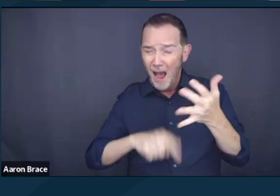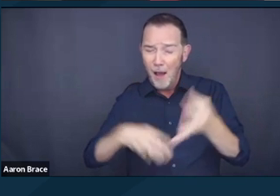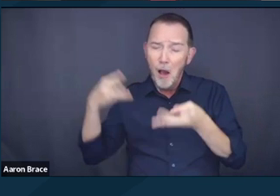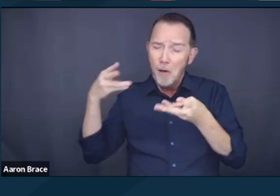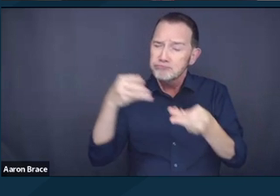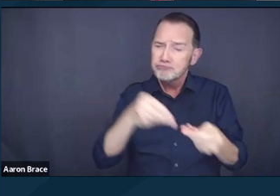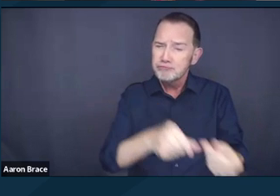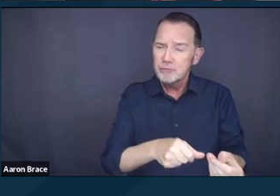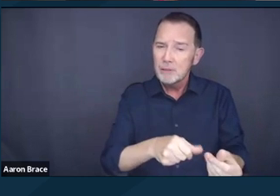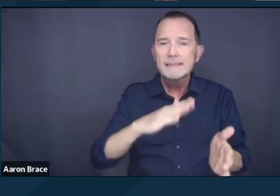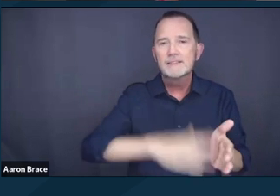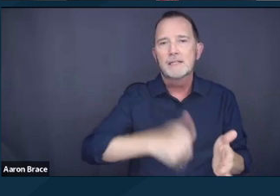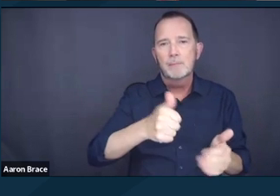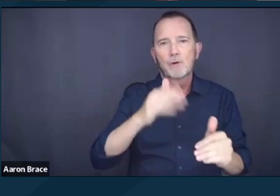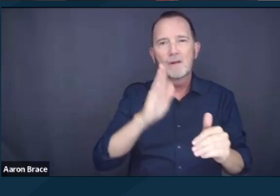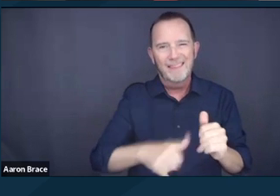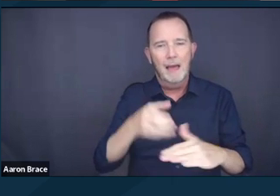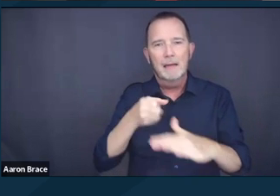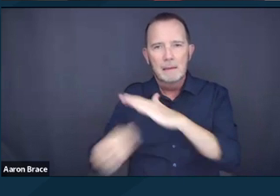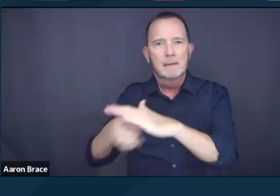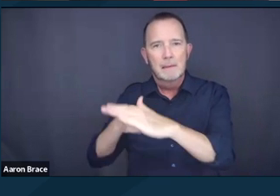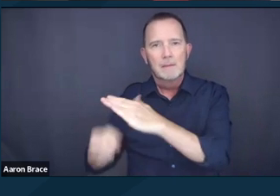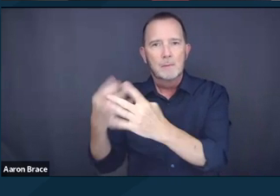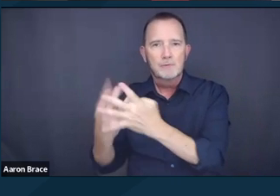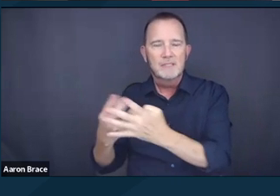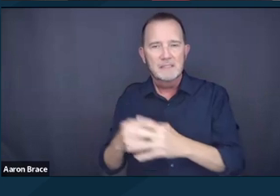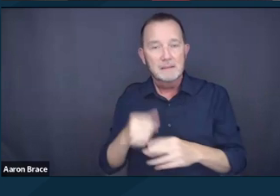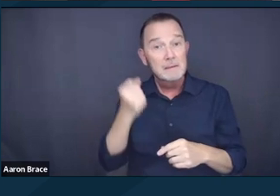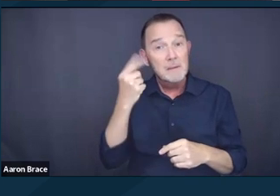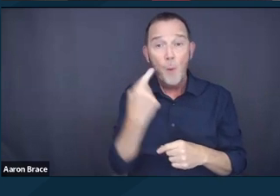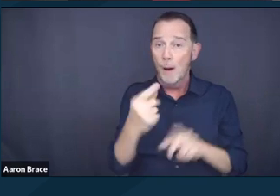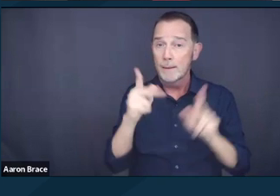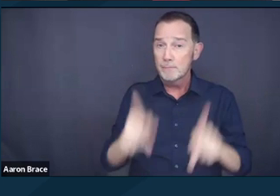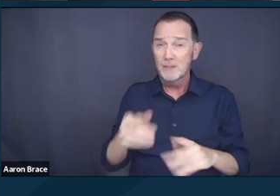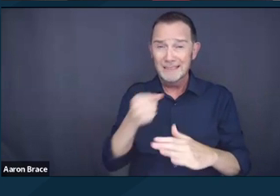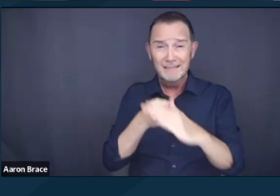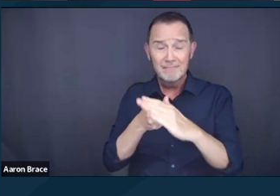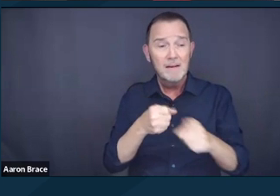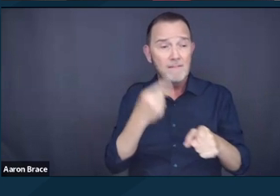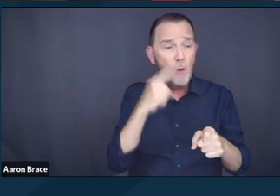The per diem or per day cost of serving one person in supported housing